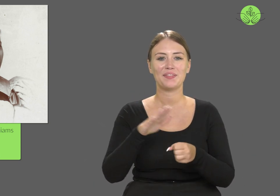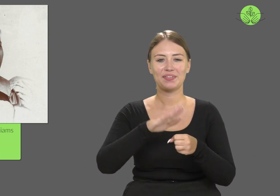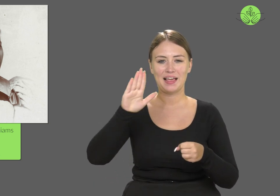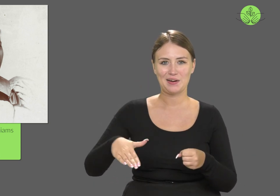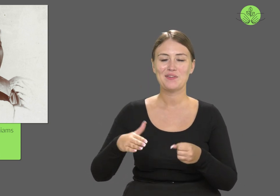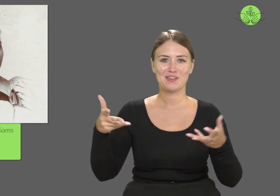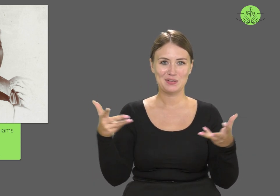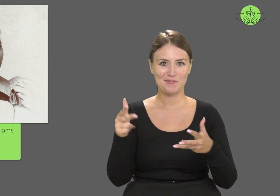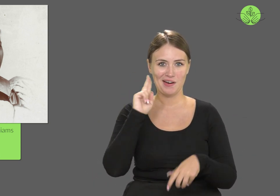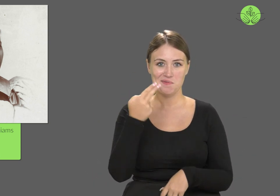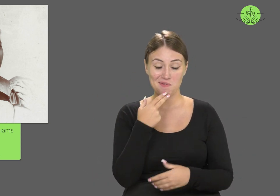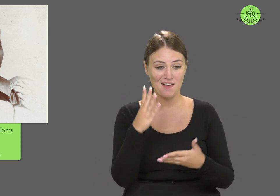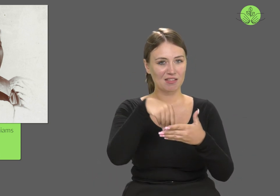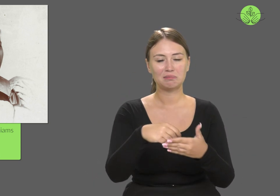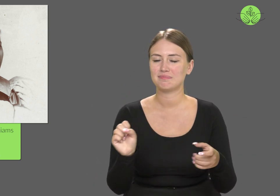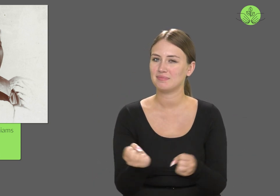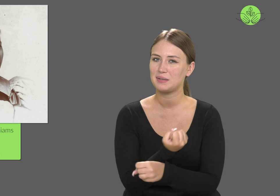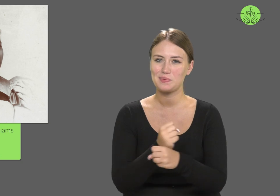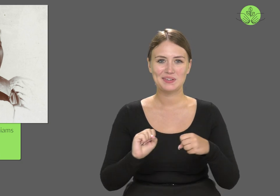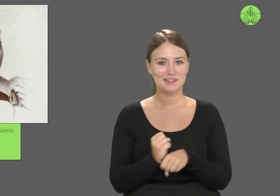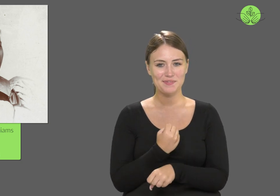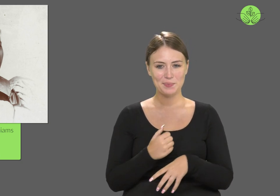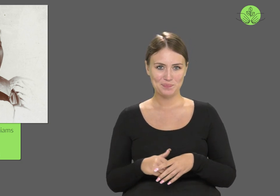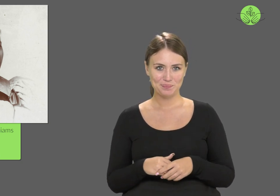in the National Association of the Deaf.